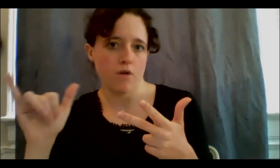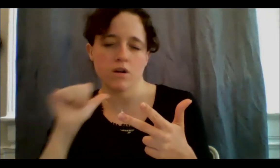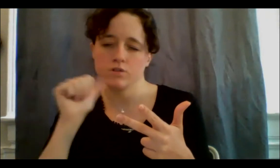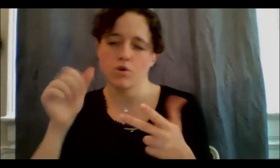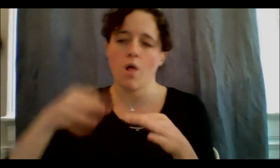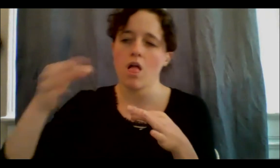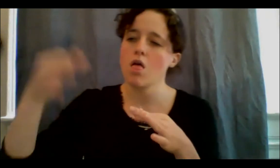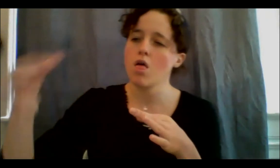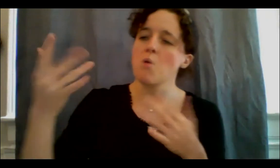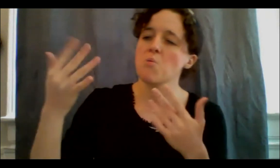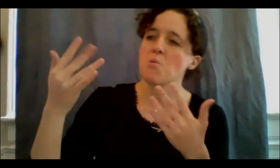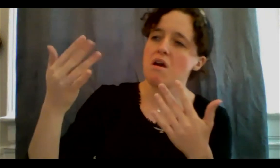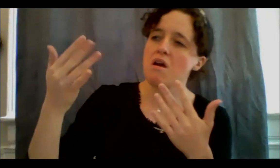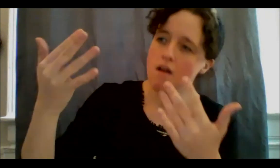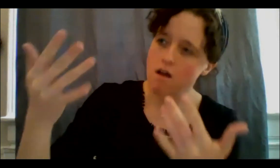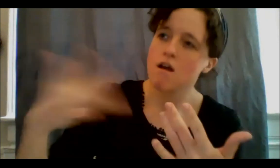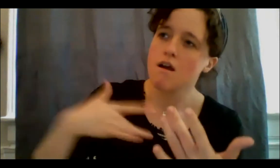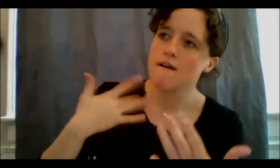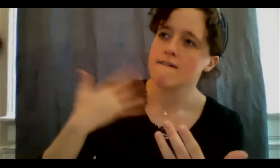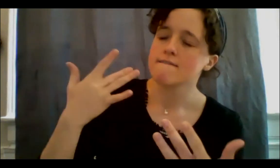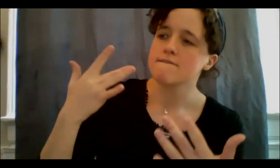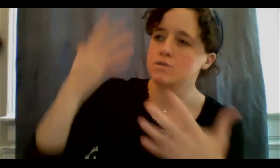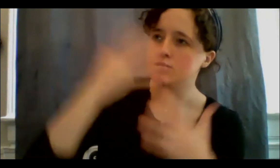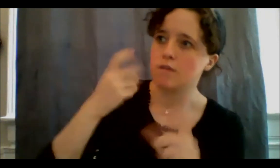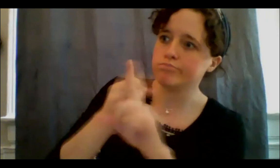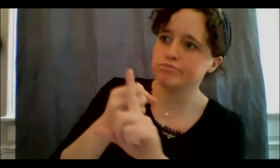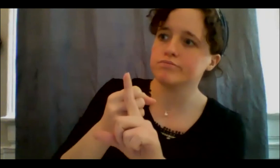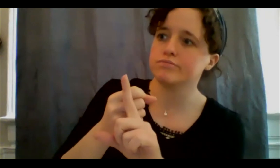or feeling lonely. Look at these plants and think about what your relationship